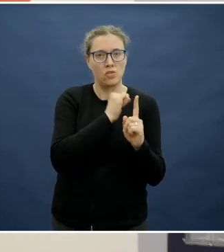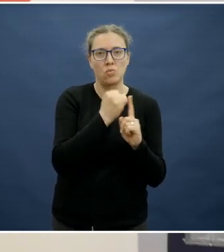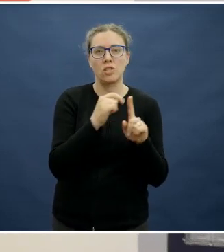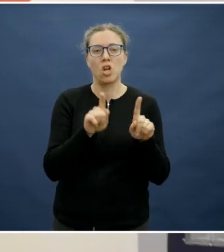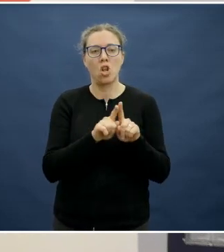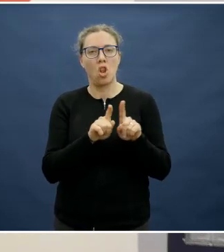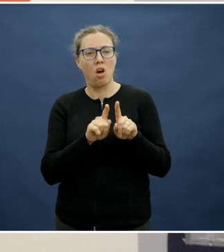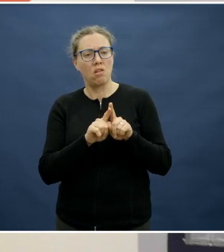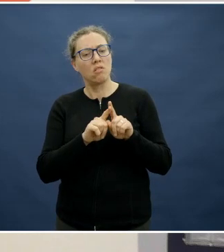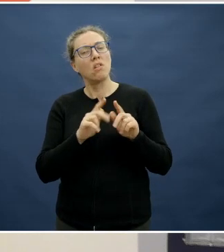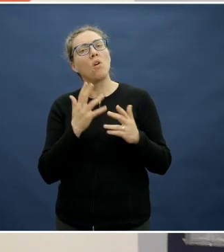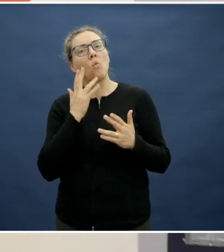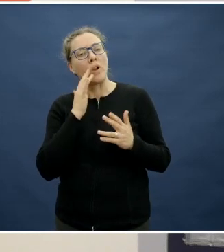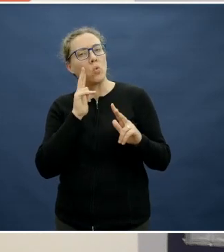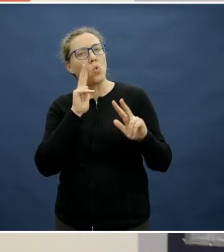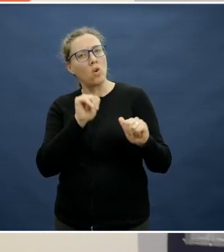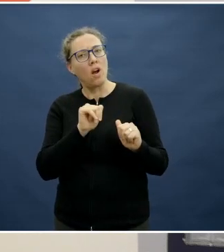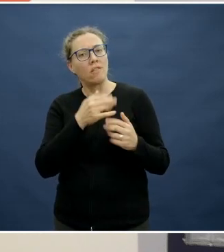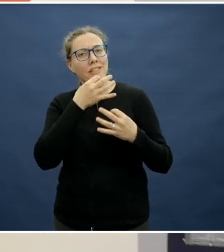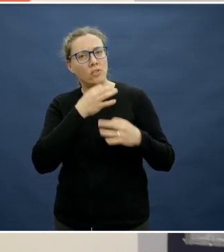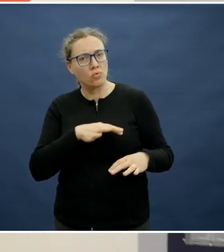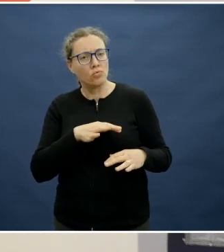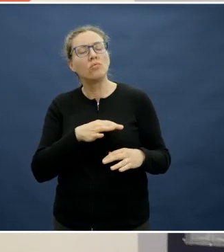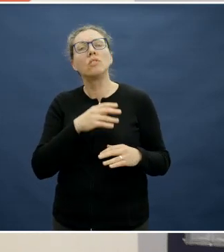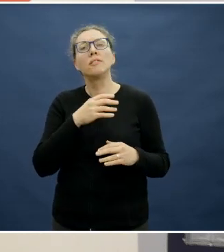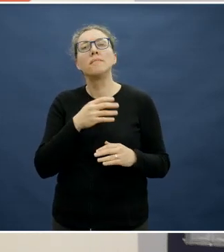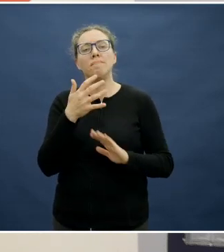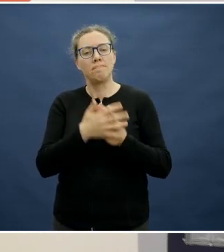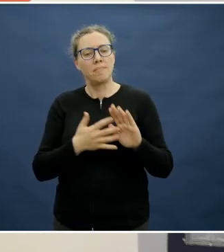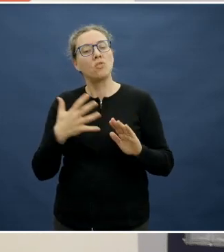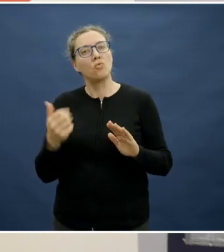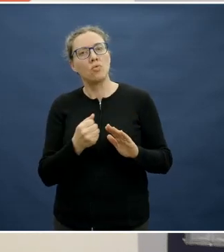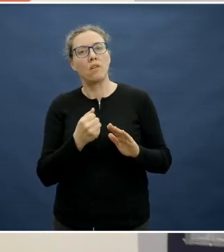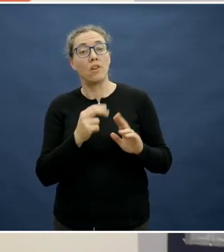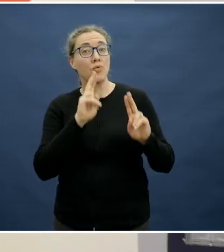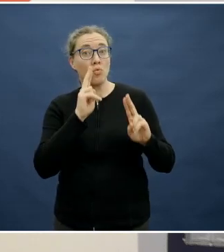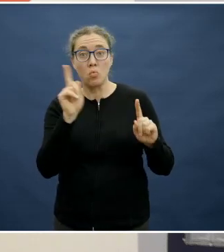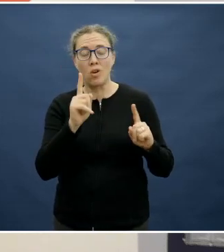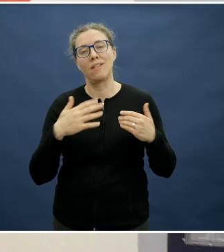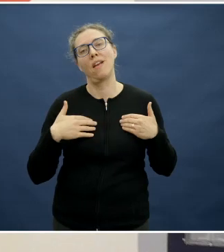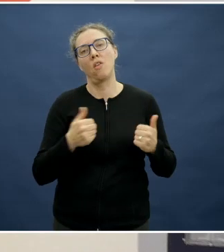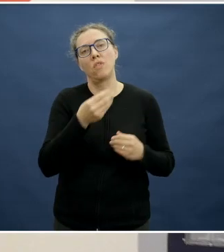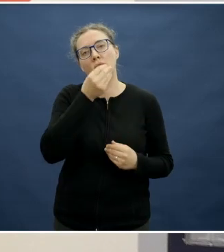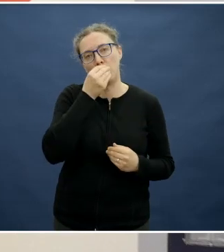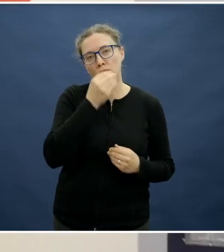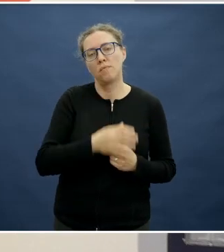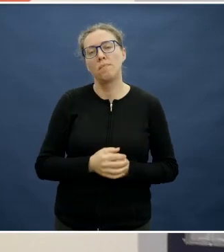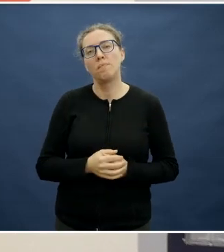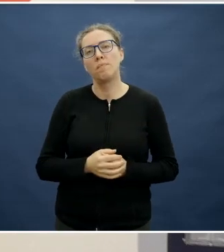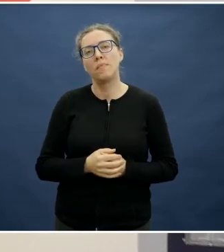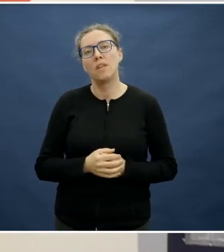That's where healthy food should be the norm and then we can enjoy, with moderation and